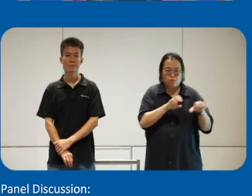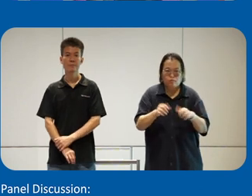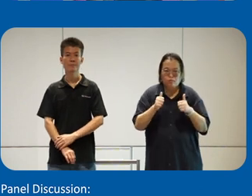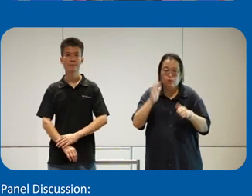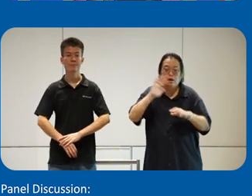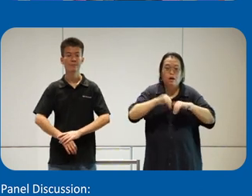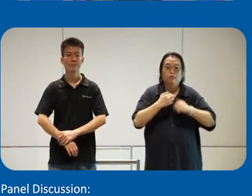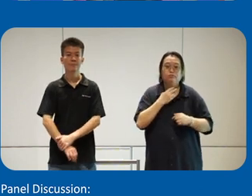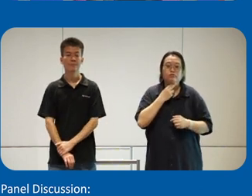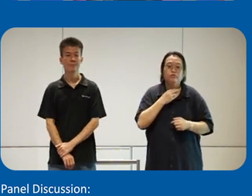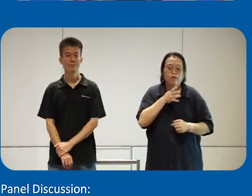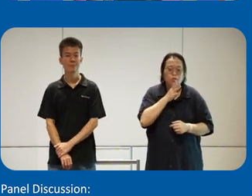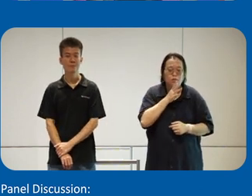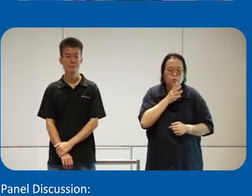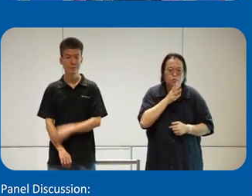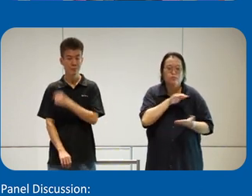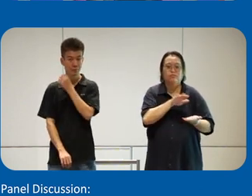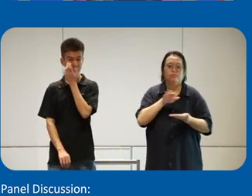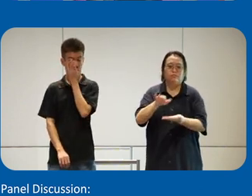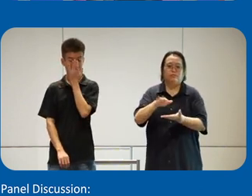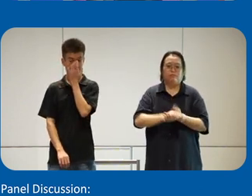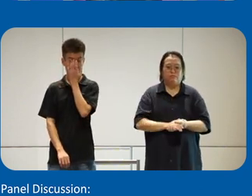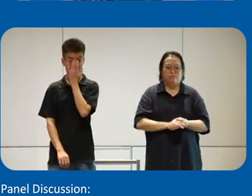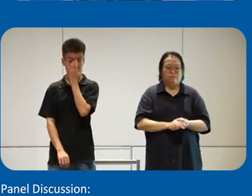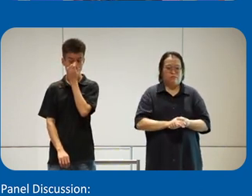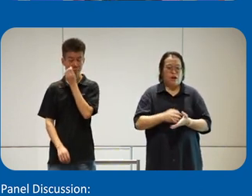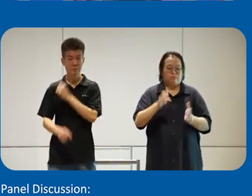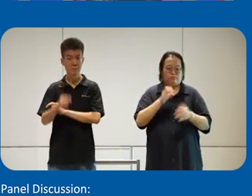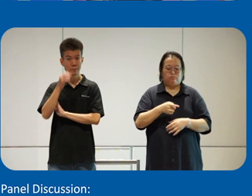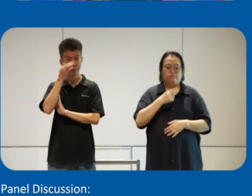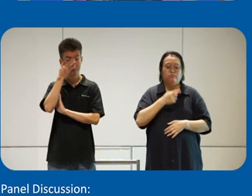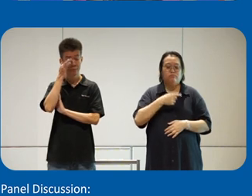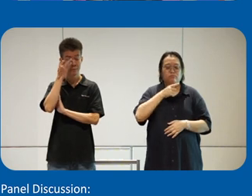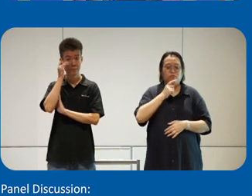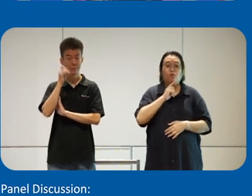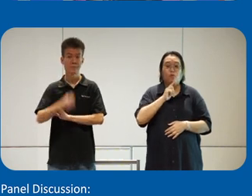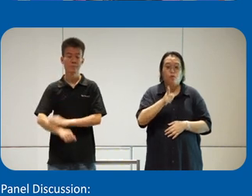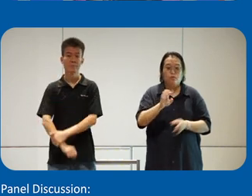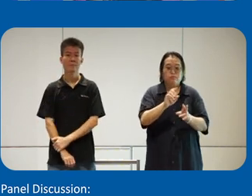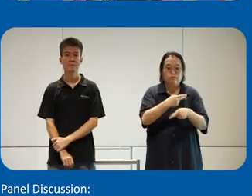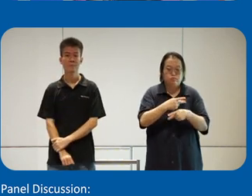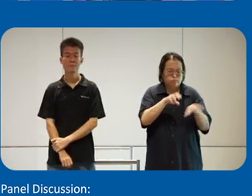and command the product to do what they need using voice access so the reason why I'm mentioning this